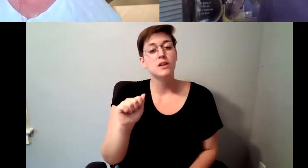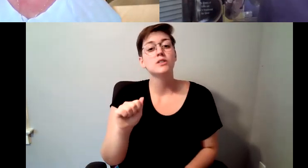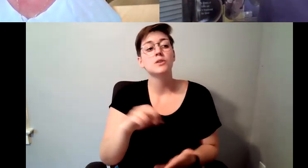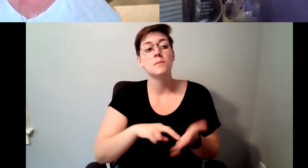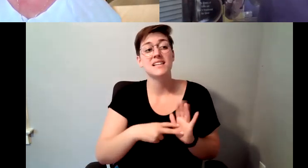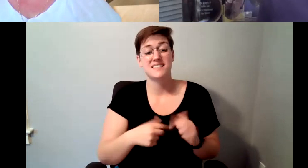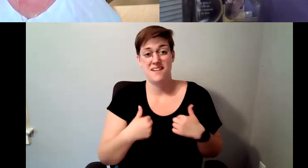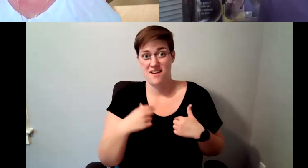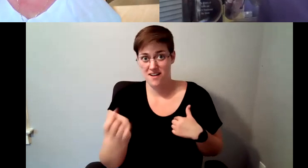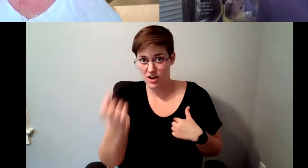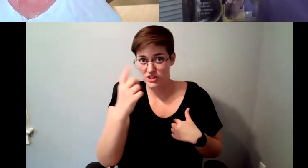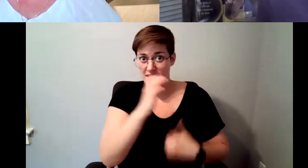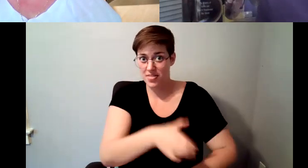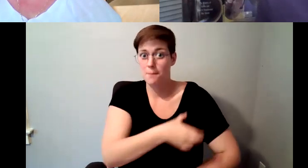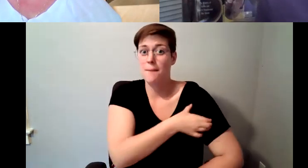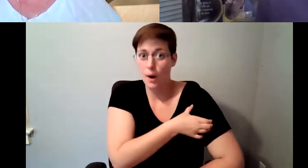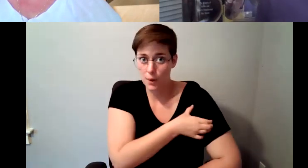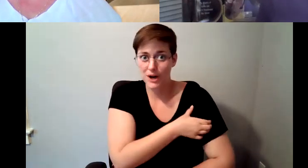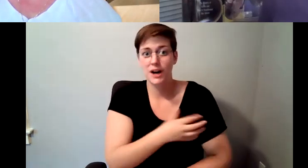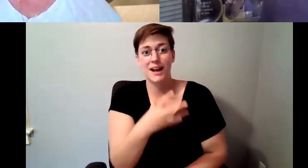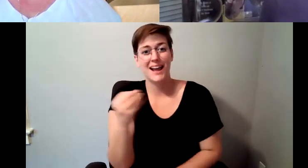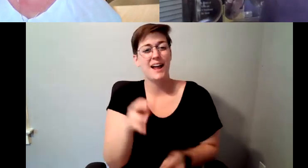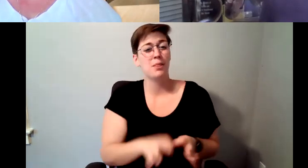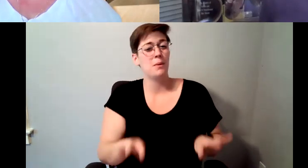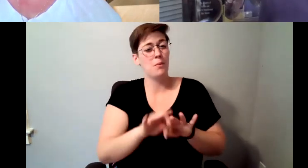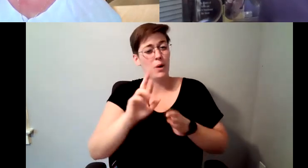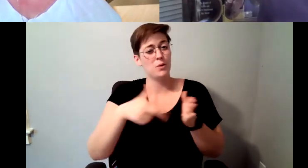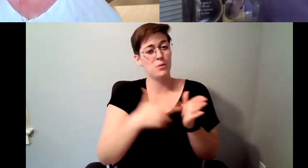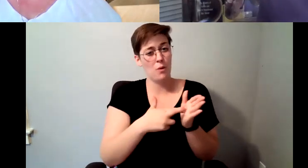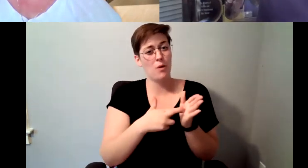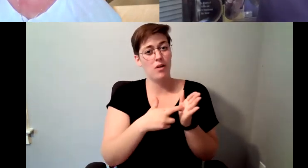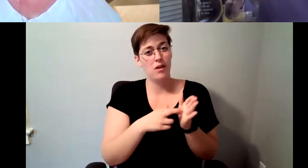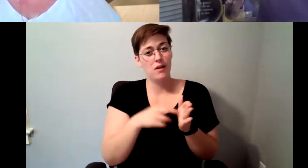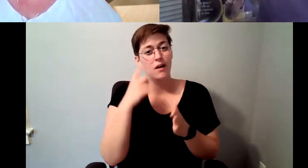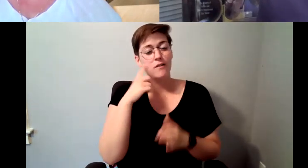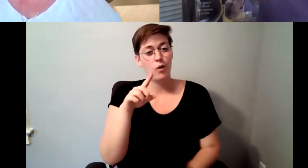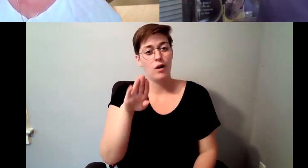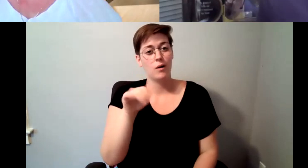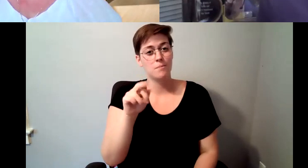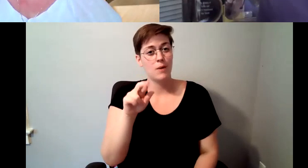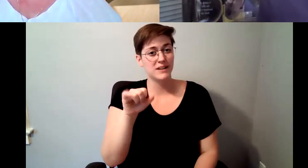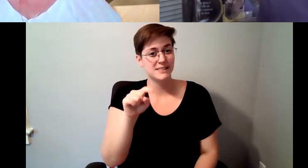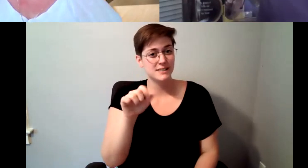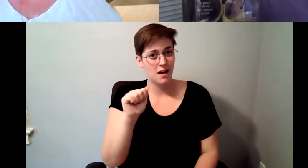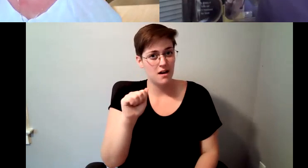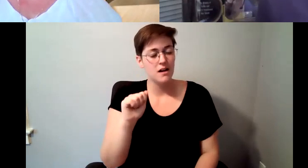role of being a barista. D. Major Cohen: And one of the things that I really wanted to accomplish in the last